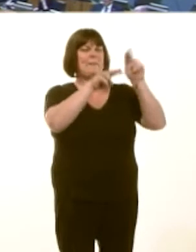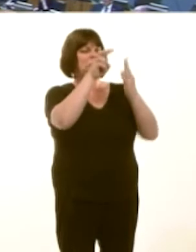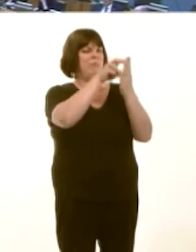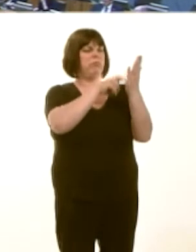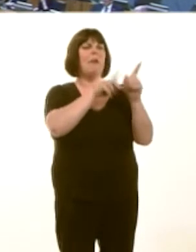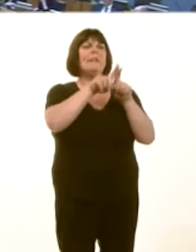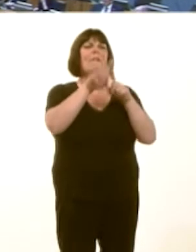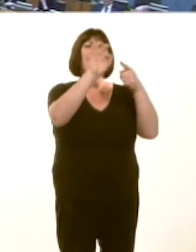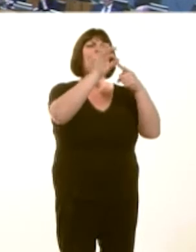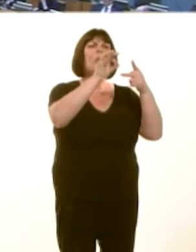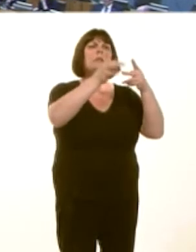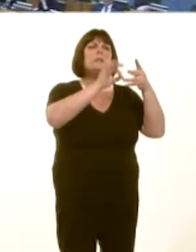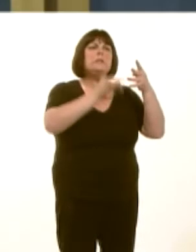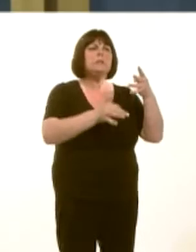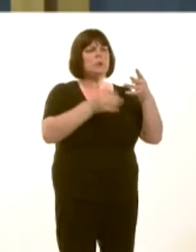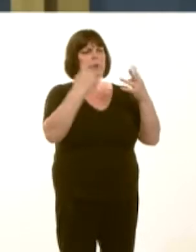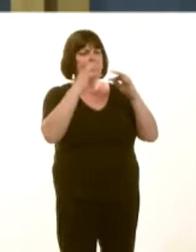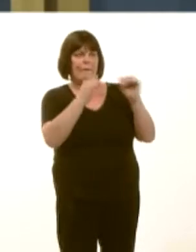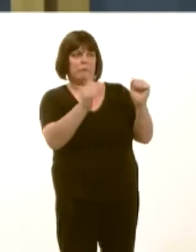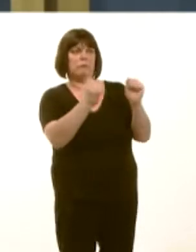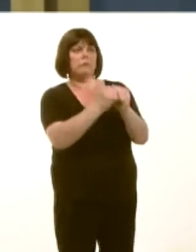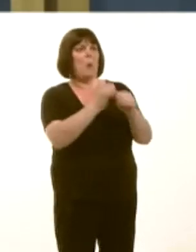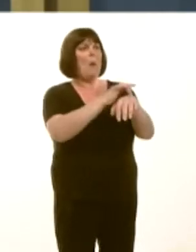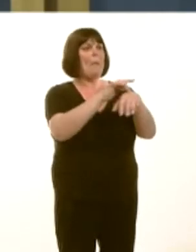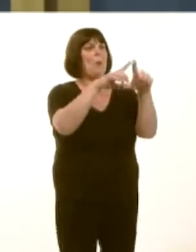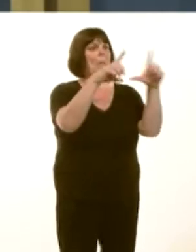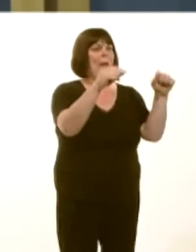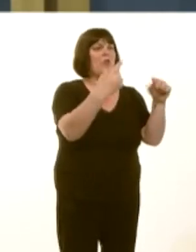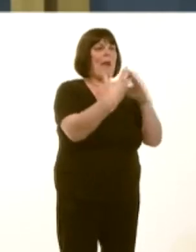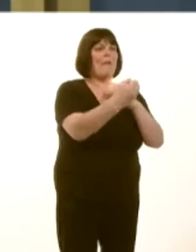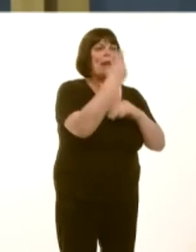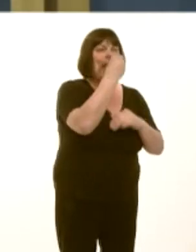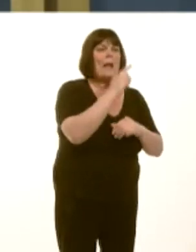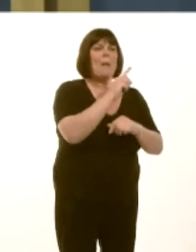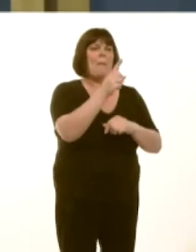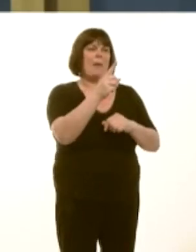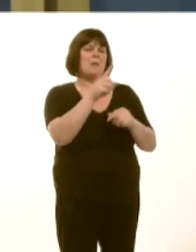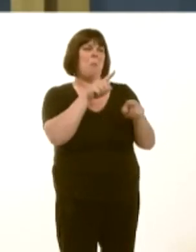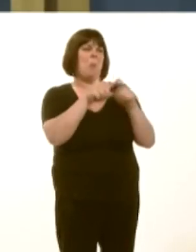applicantís need for a blue badge is heavily weighted in favour of those in receipt of